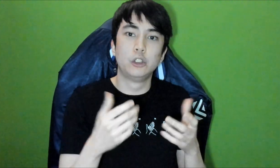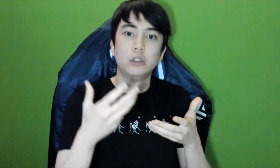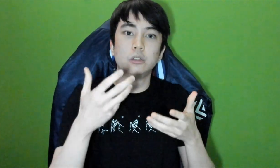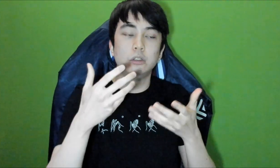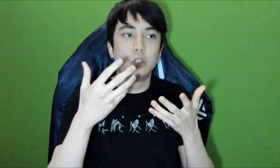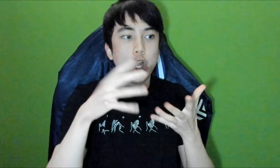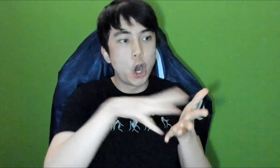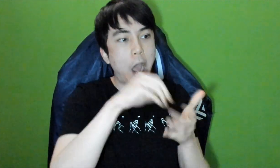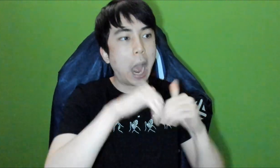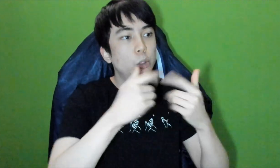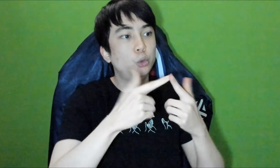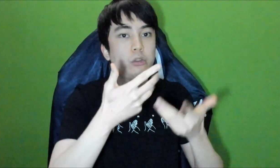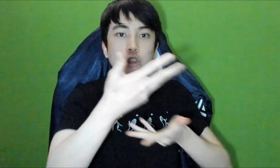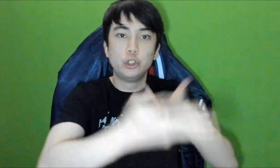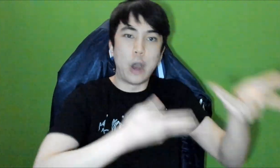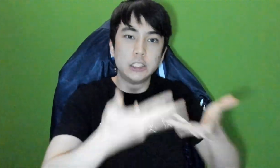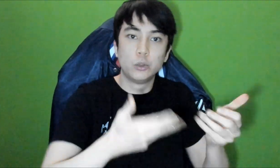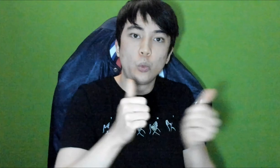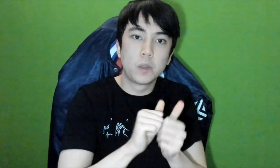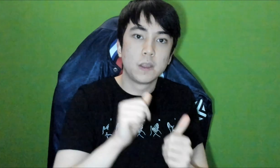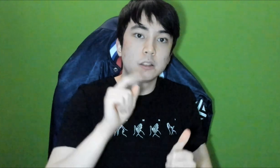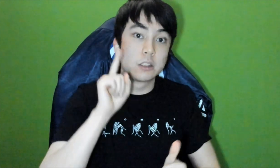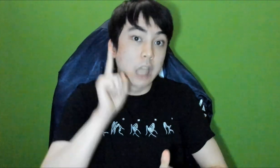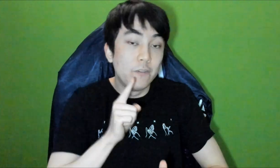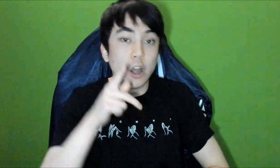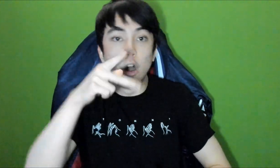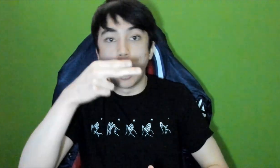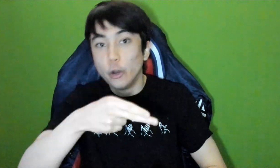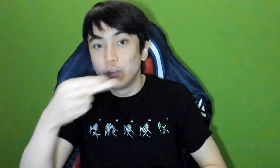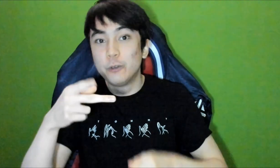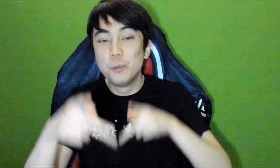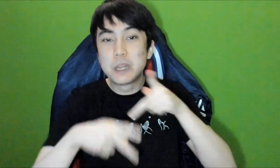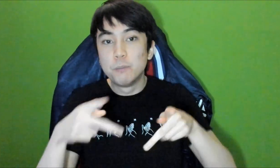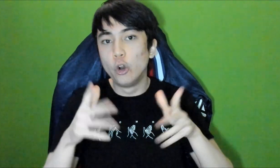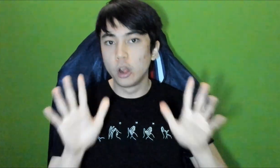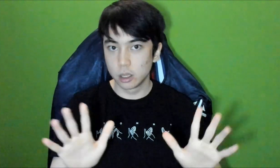Learn how to interact with Deaf/HoH people